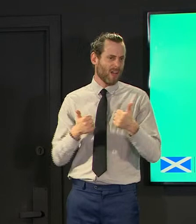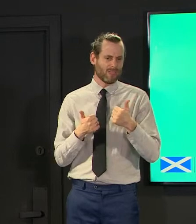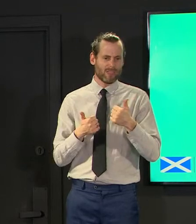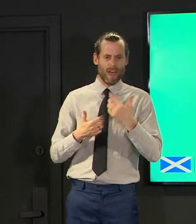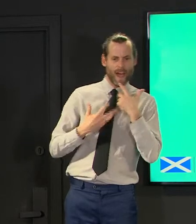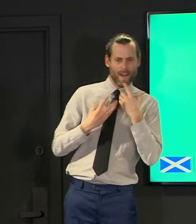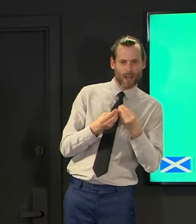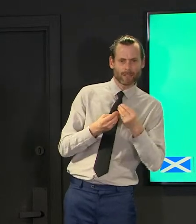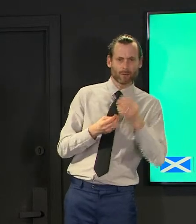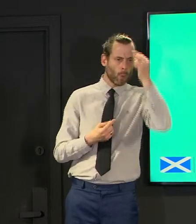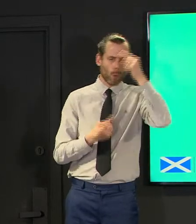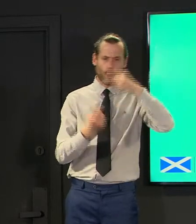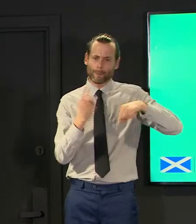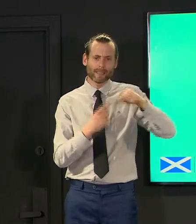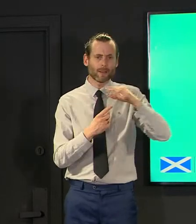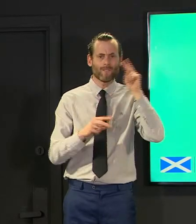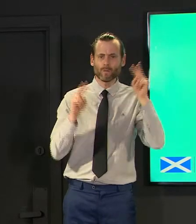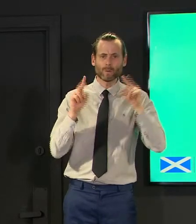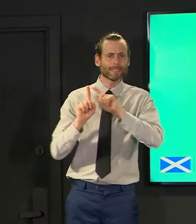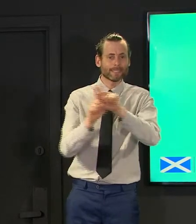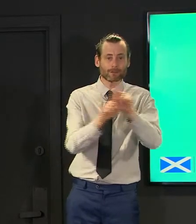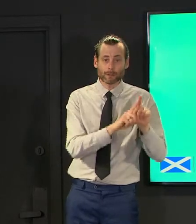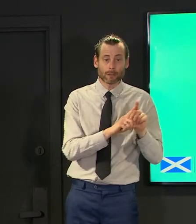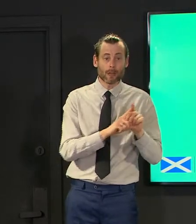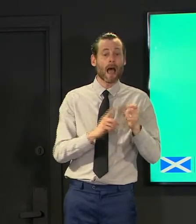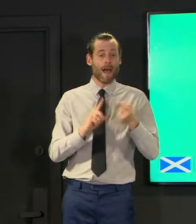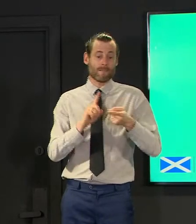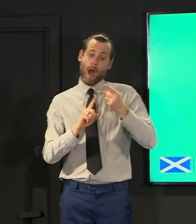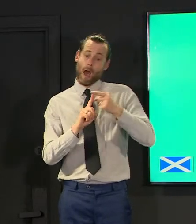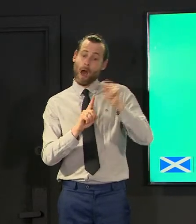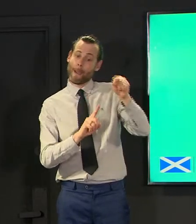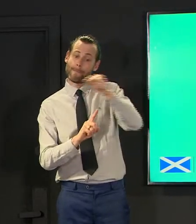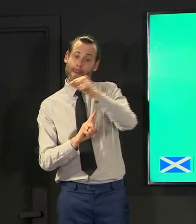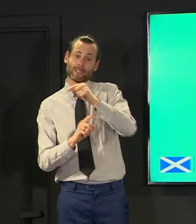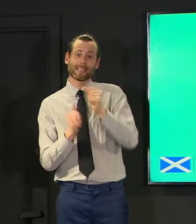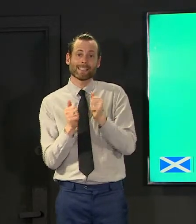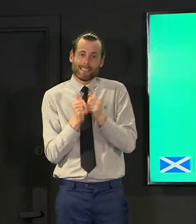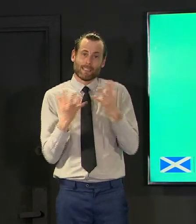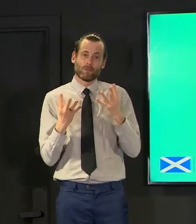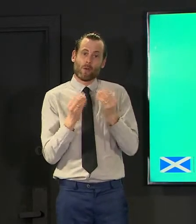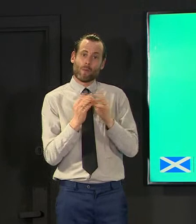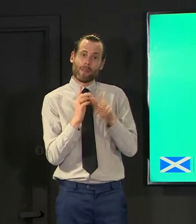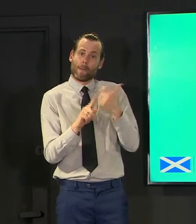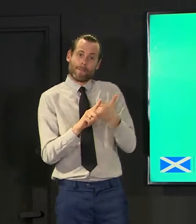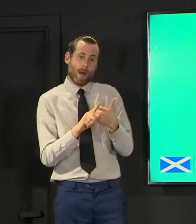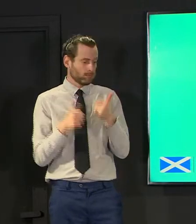other members of our advisor group also disagree with mark again healthy that's good we rarely play